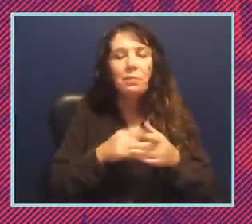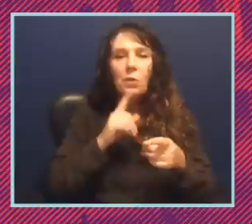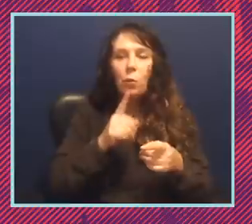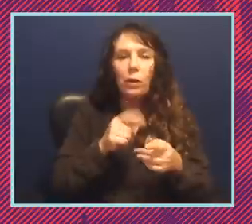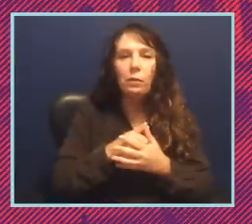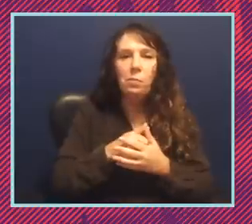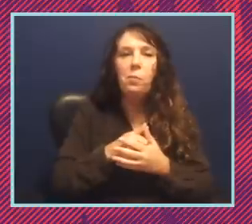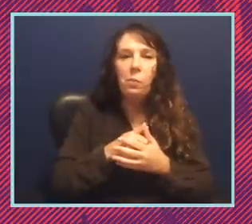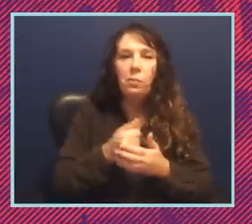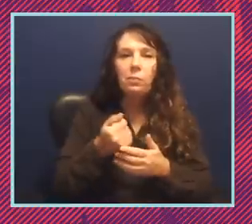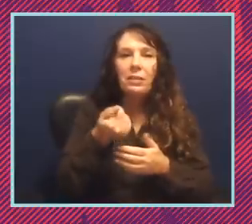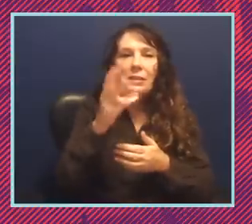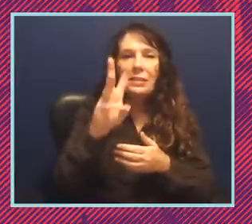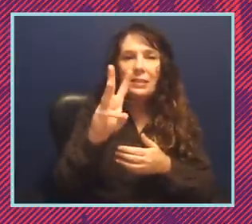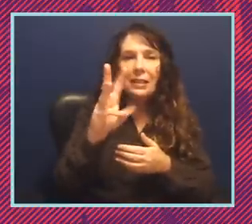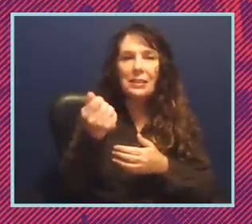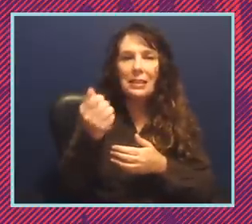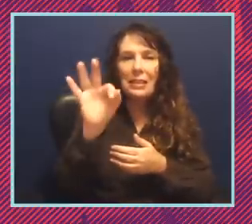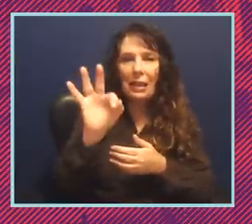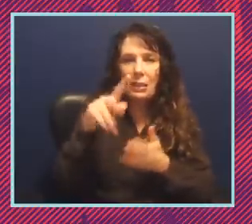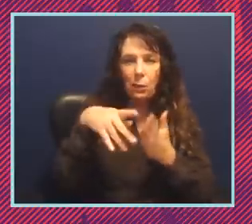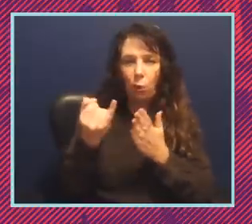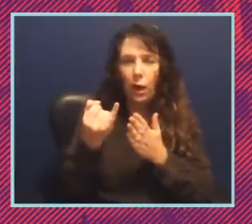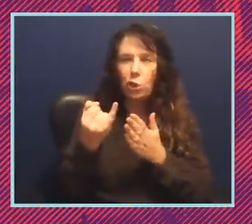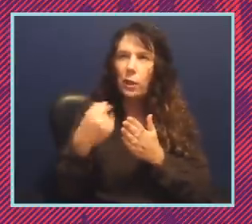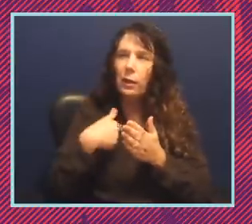the 16-19 project actually got me thinking about my own family's journey in america